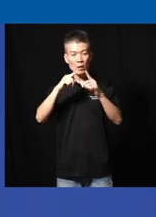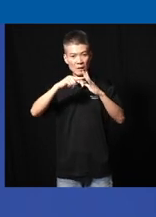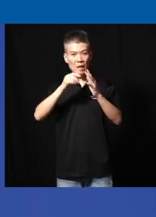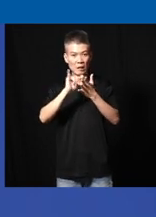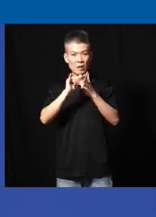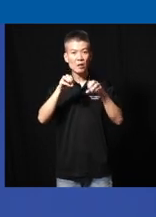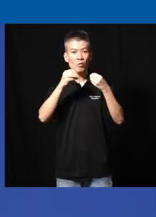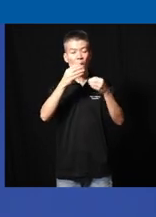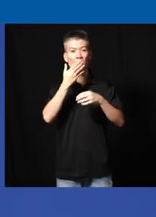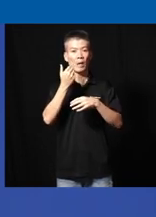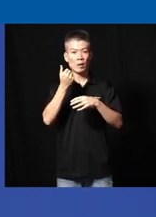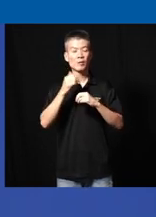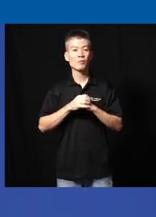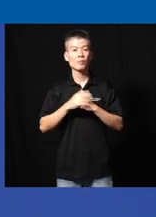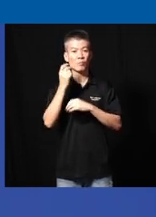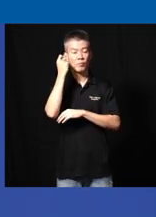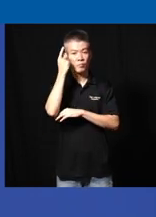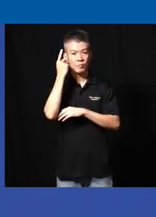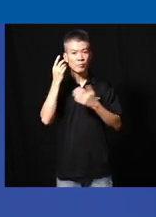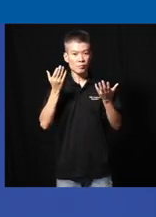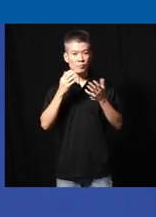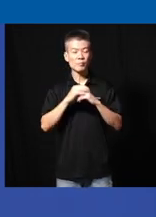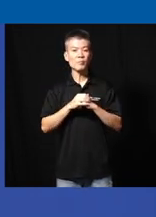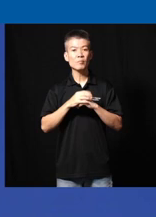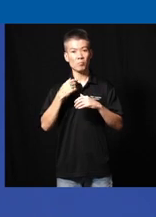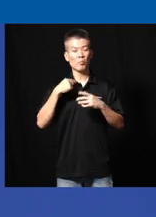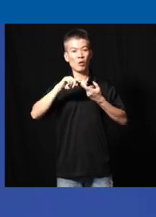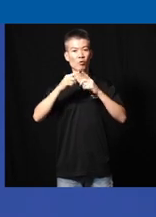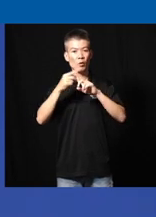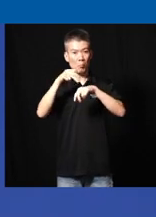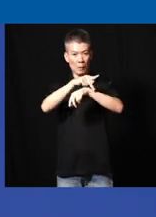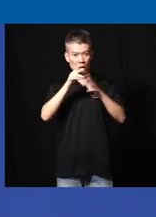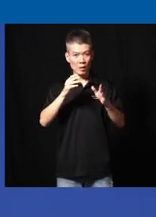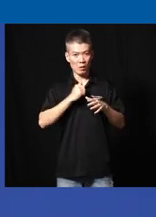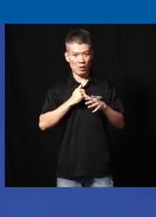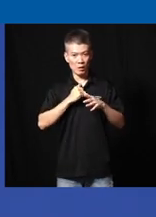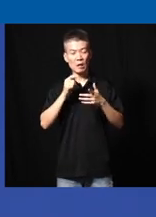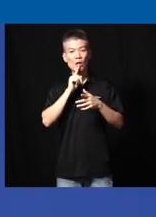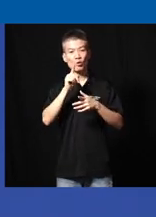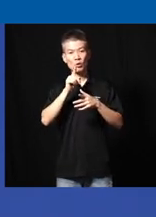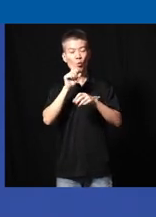giving you a better uh understanding of what uh my f panelists and myself are actually working on